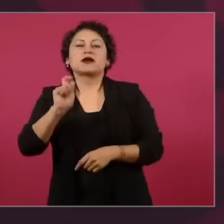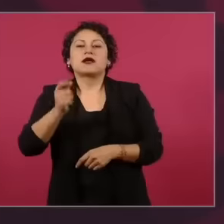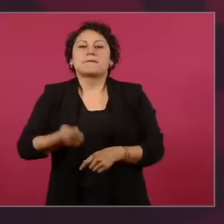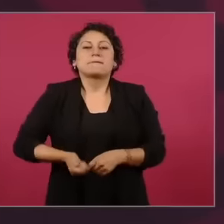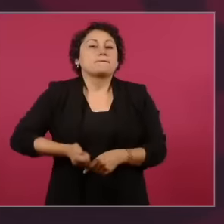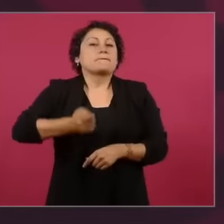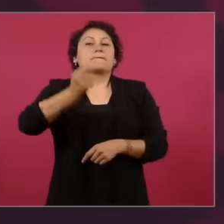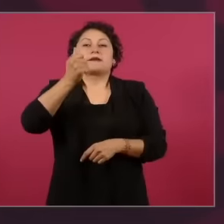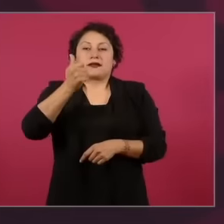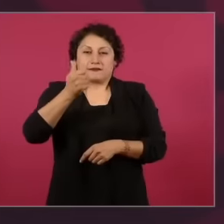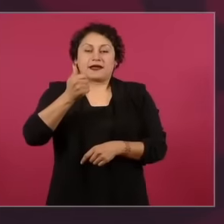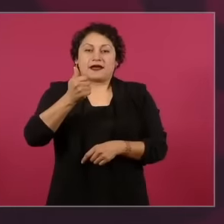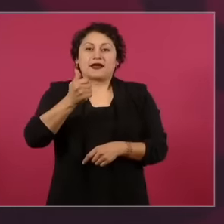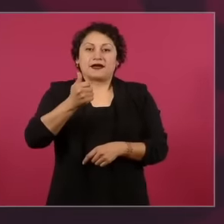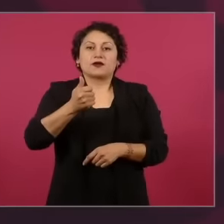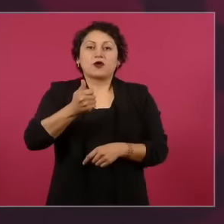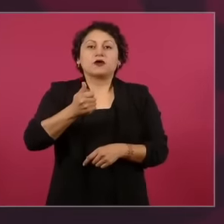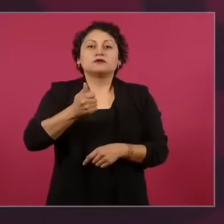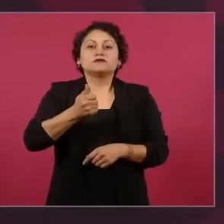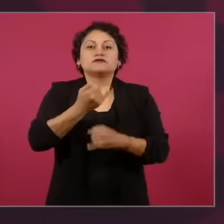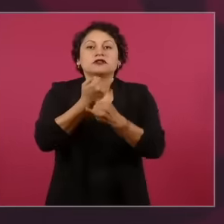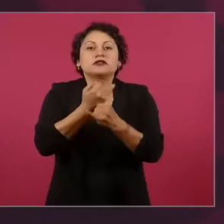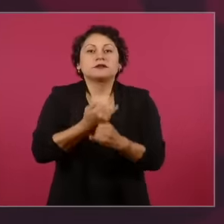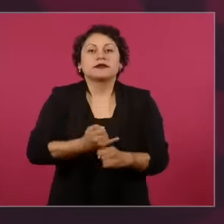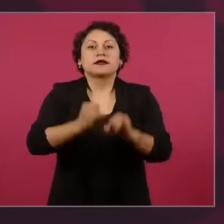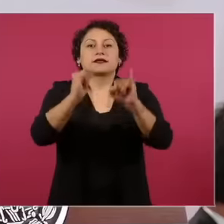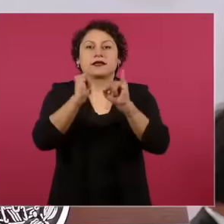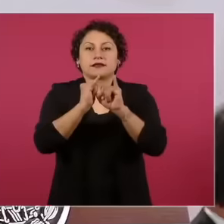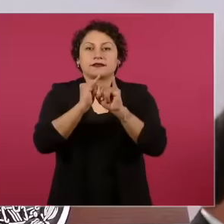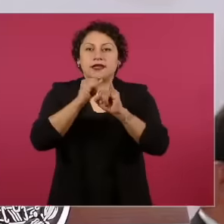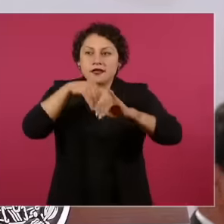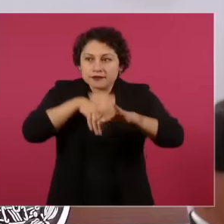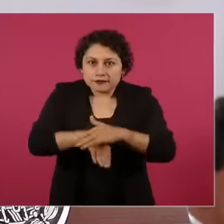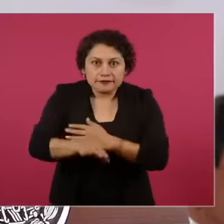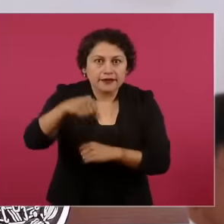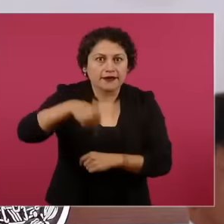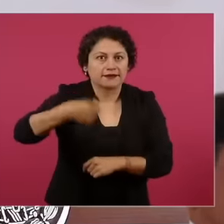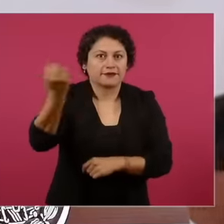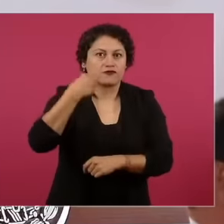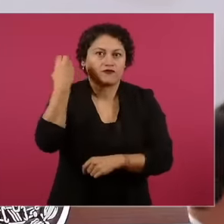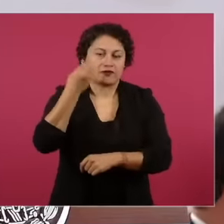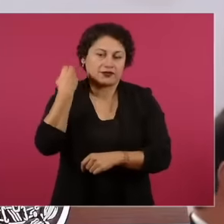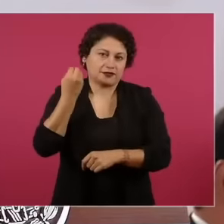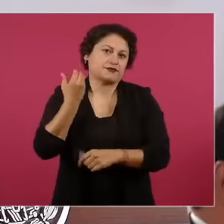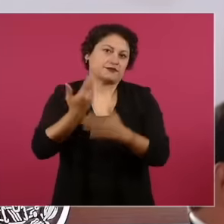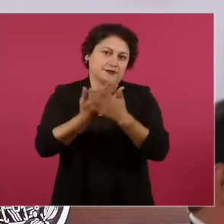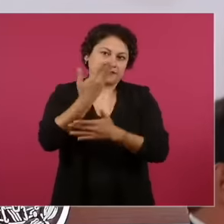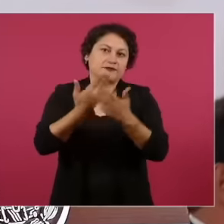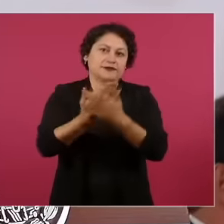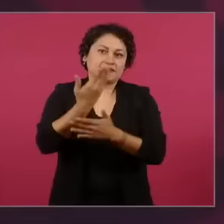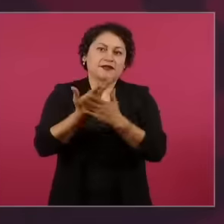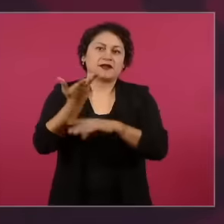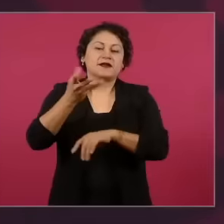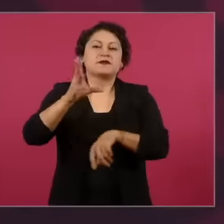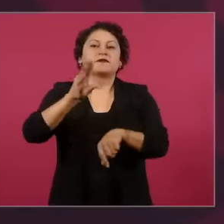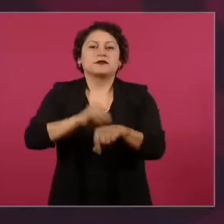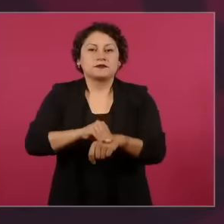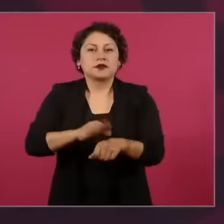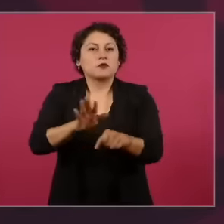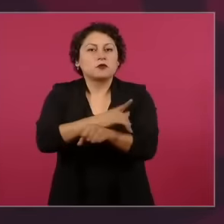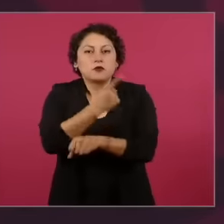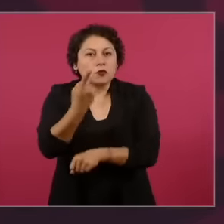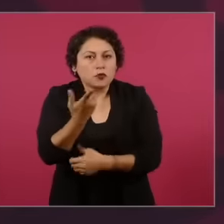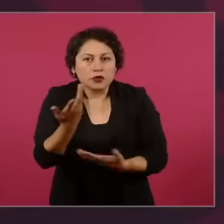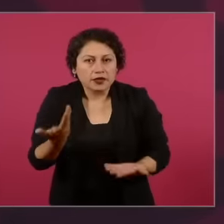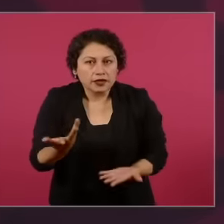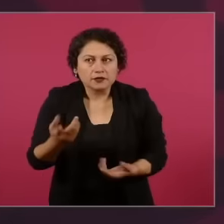accredited to the morning sessions and it was also thanks to a group of colleagues that some of